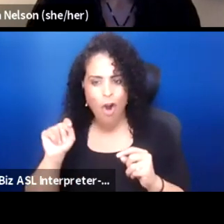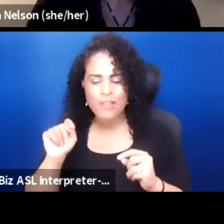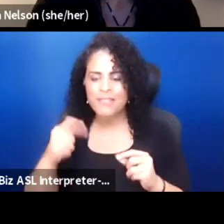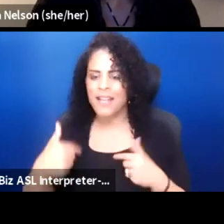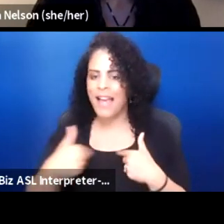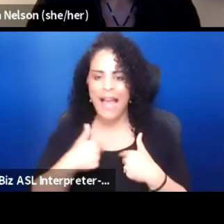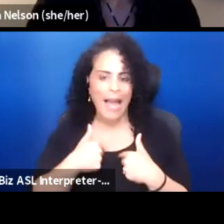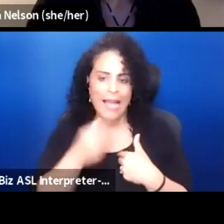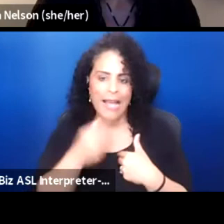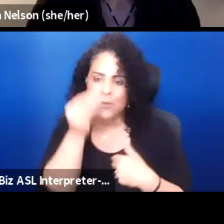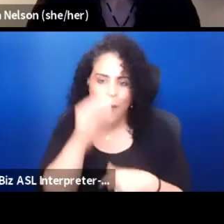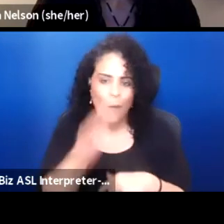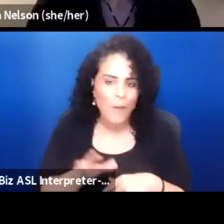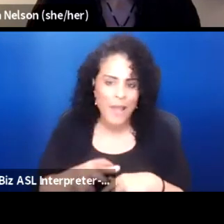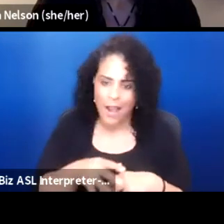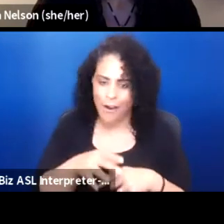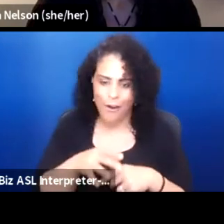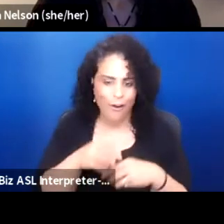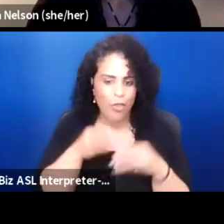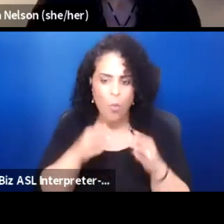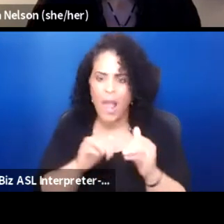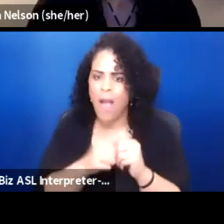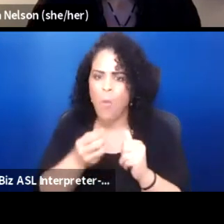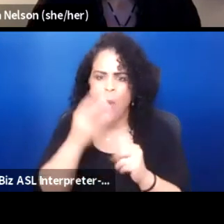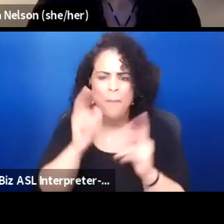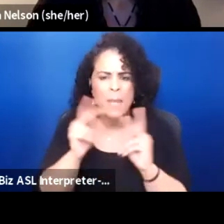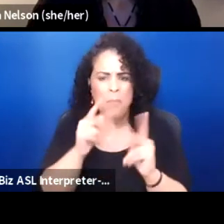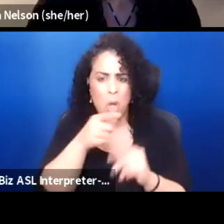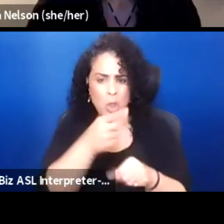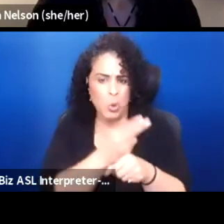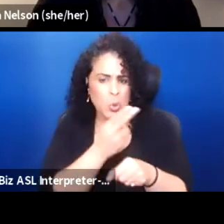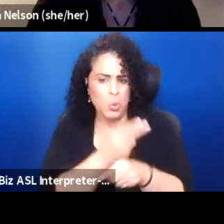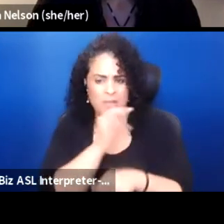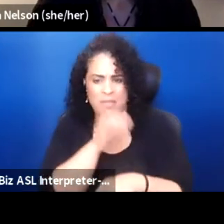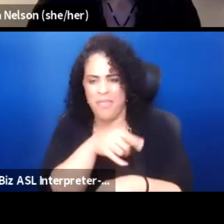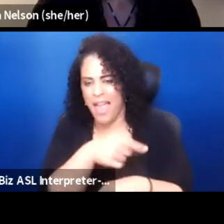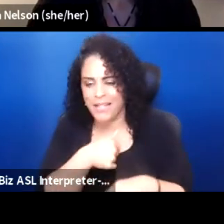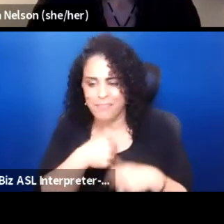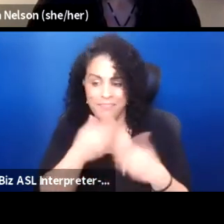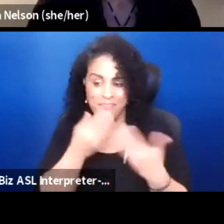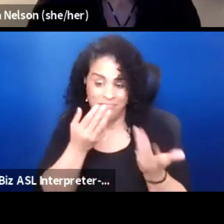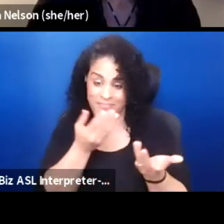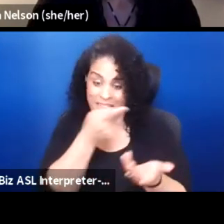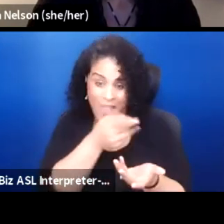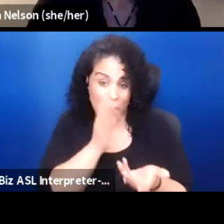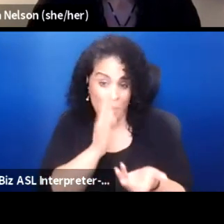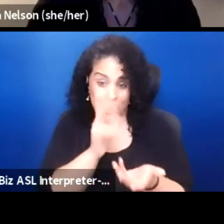I don't care the way that white people consume it. They're gonna do what they're gonna do.